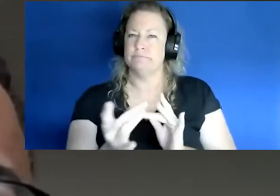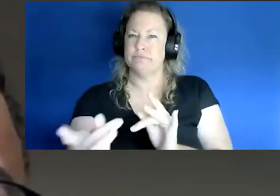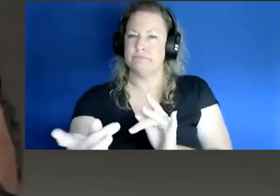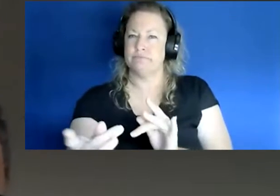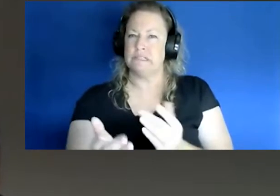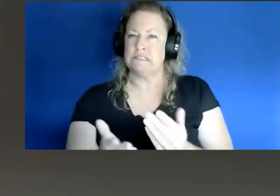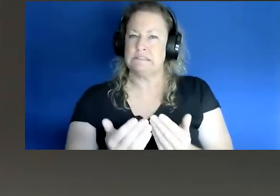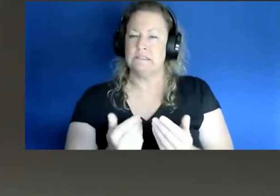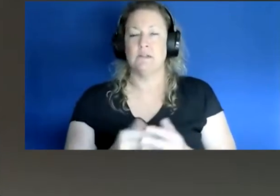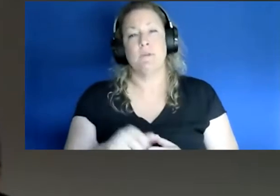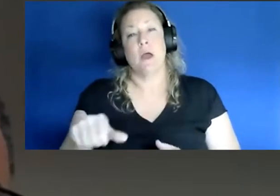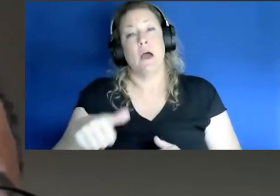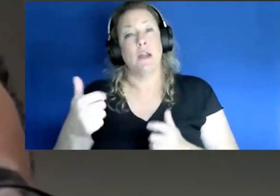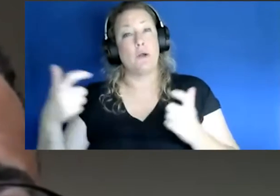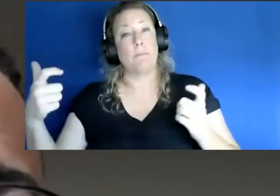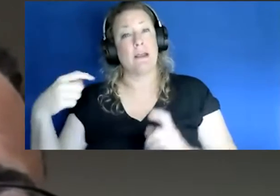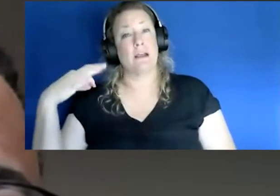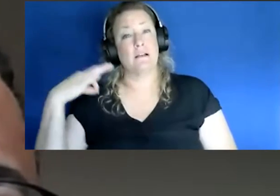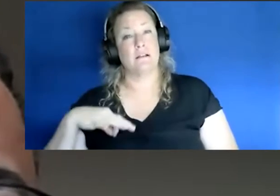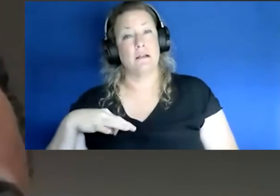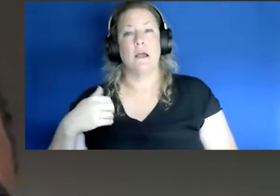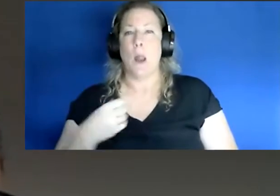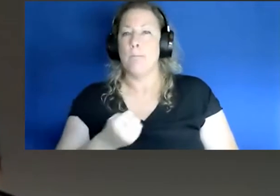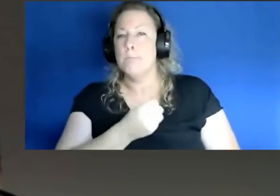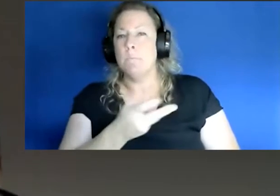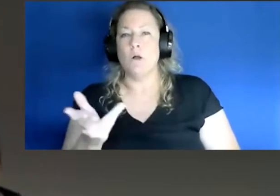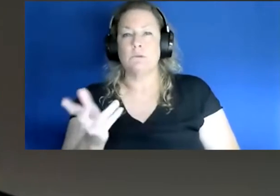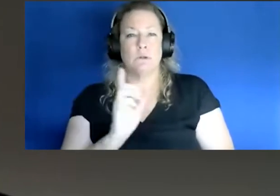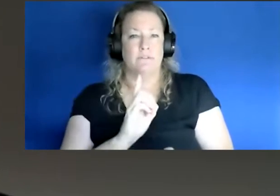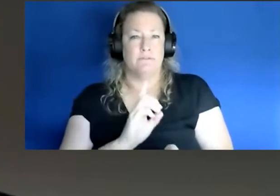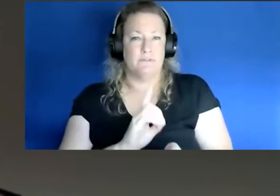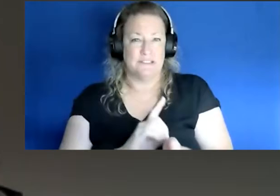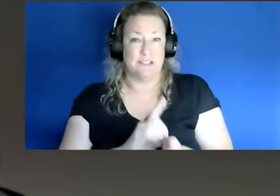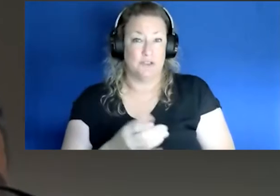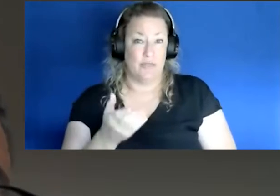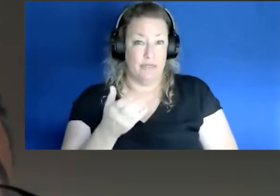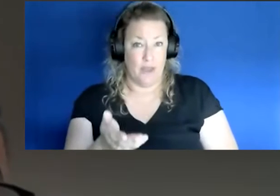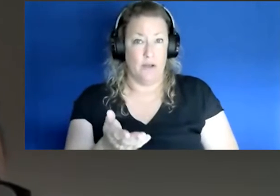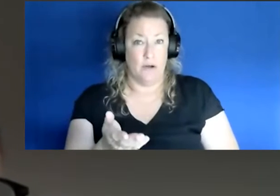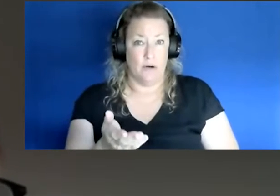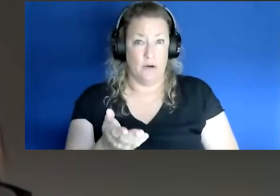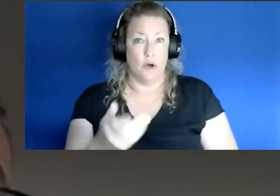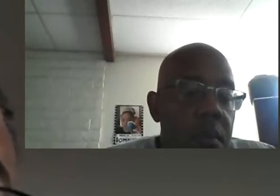Another major advantage is that we had multiple physicians there during our vaccine efforts